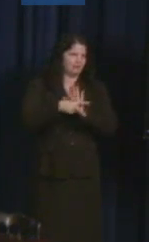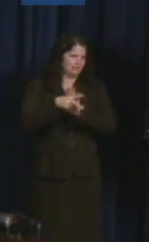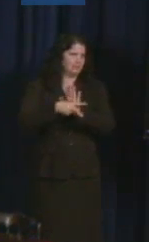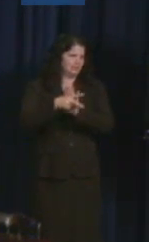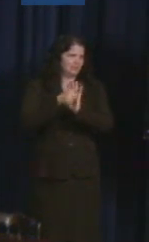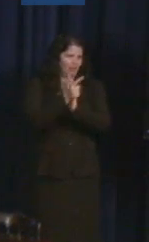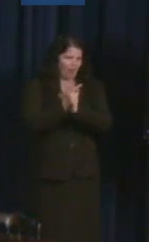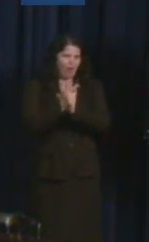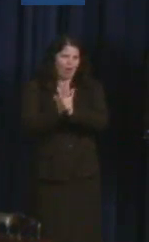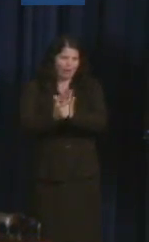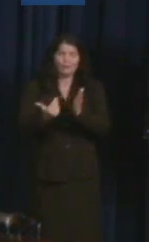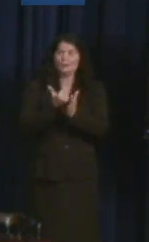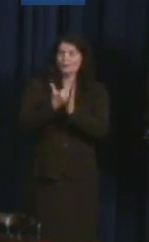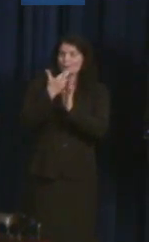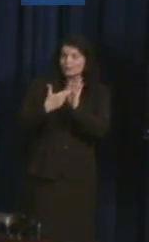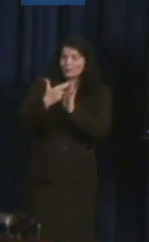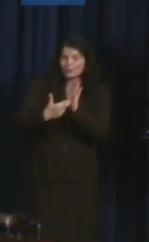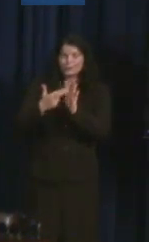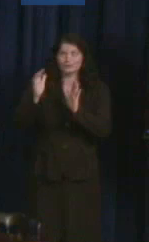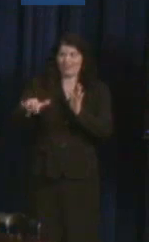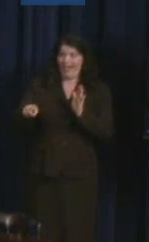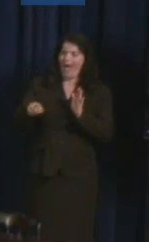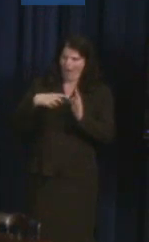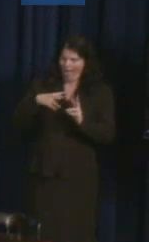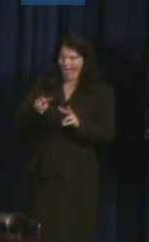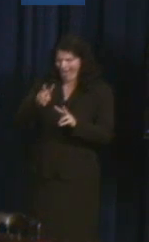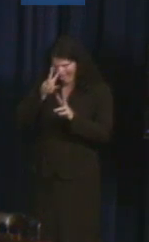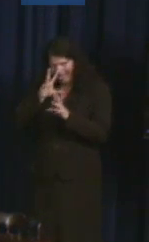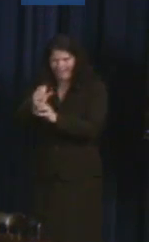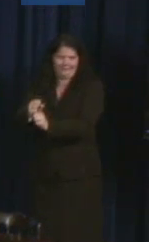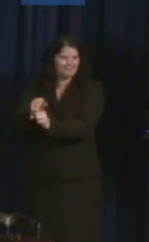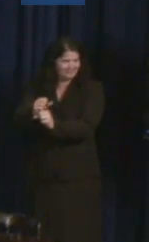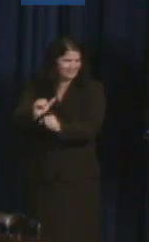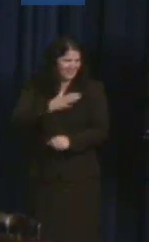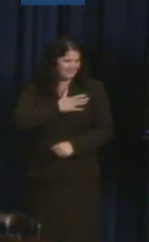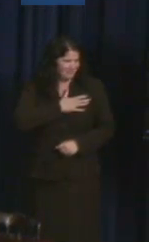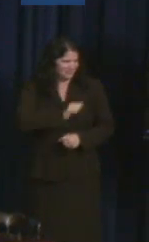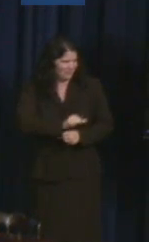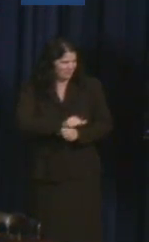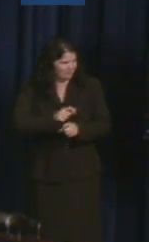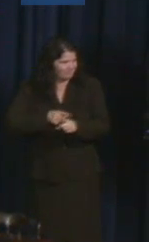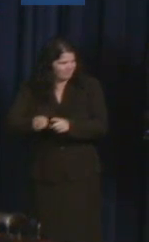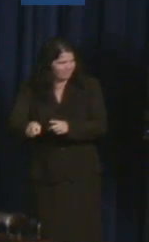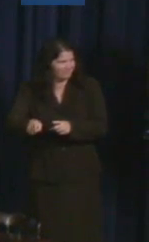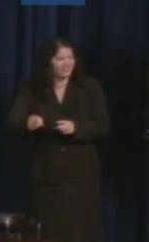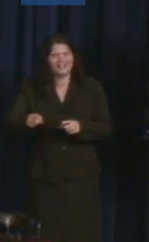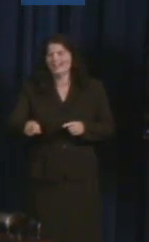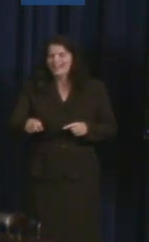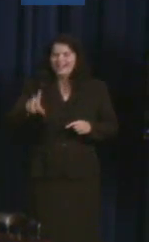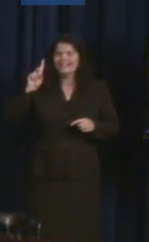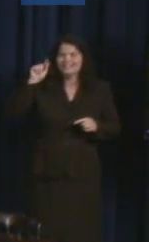specificity around Section 503, collecting data, releasing data, these are all very wonky policy-kinds